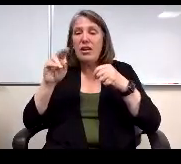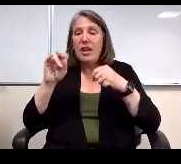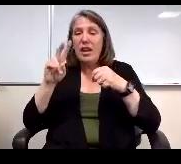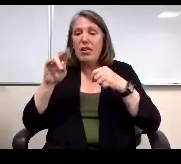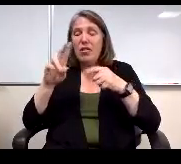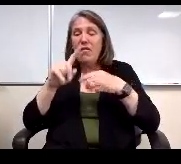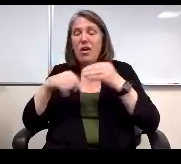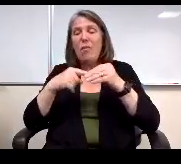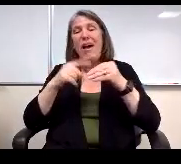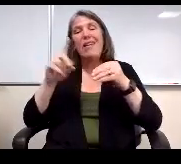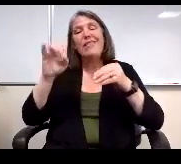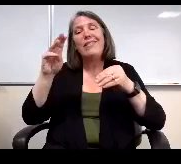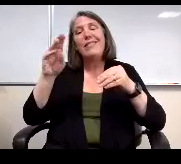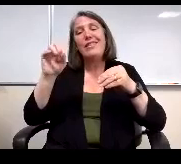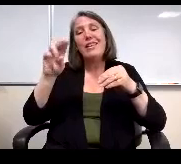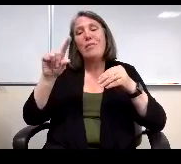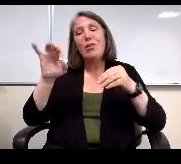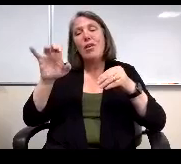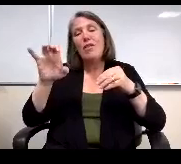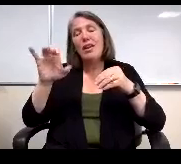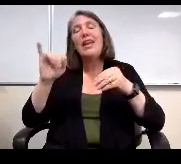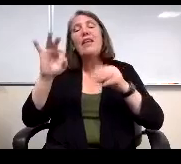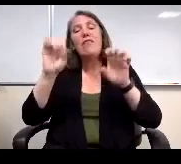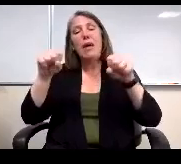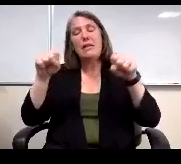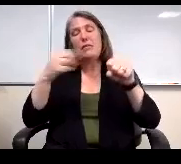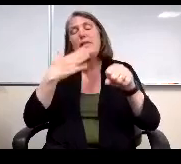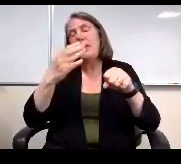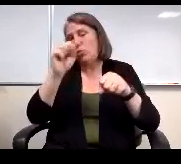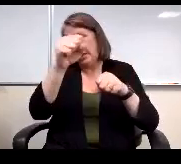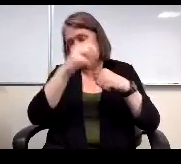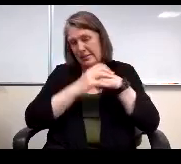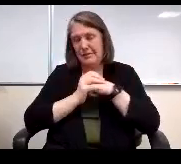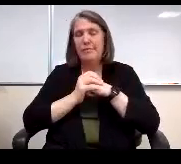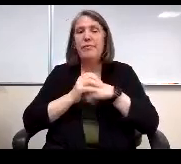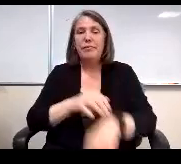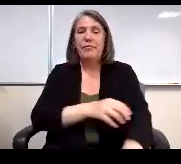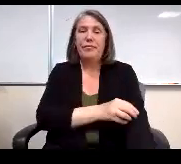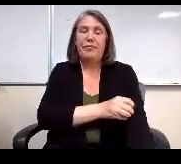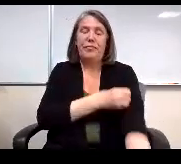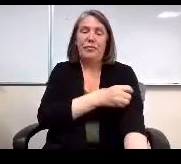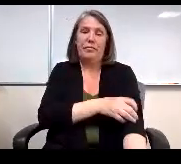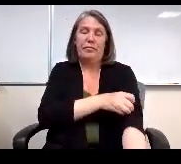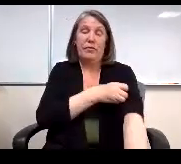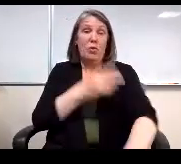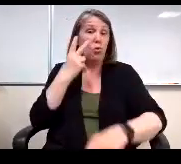I mean, if that's a possibility. Thank you. Yes. Do you see evidence which